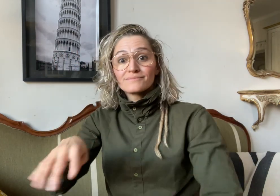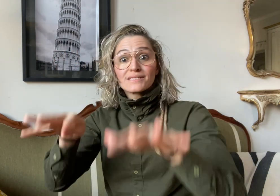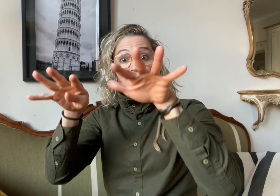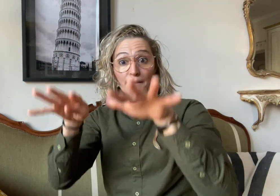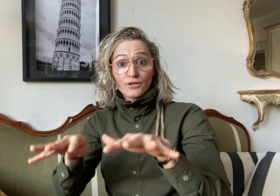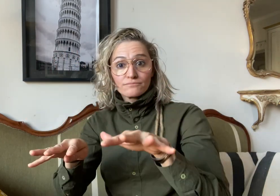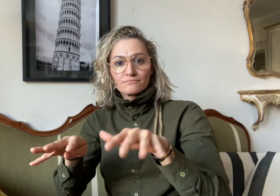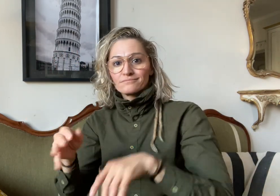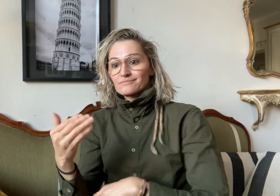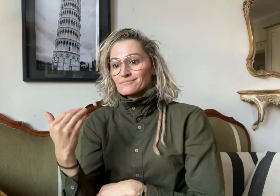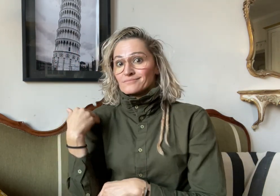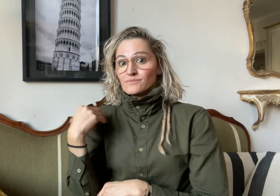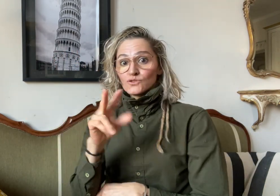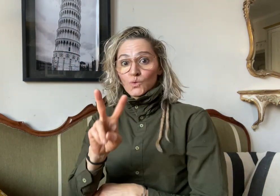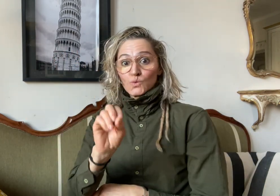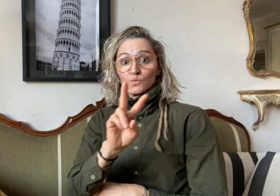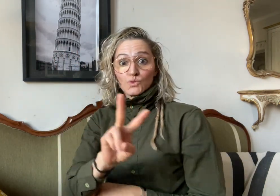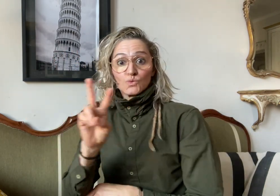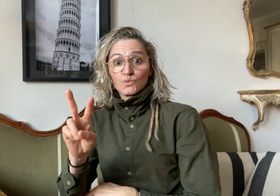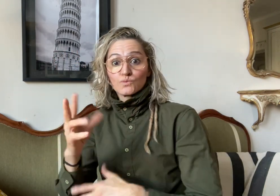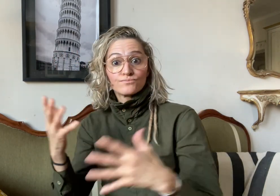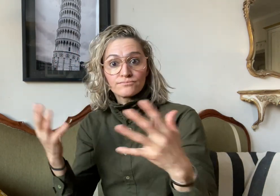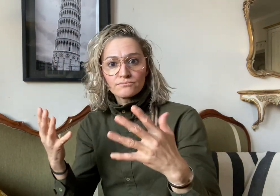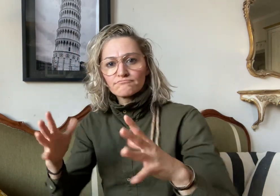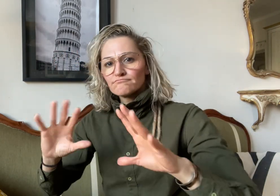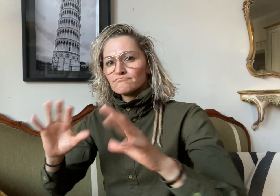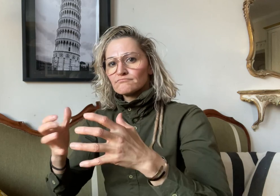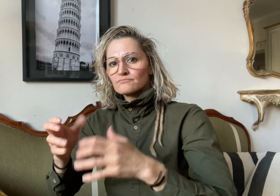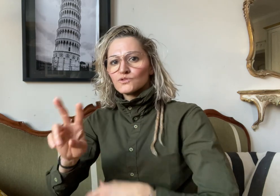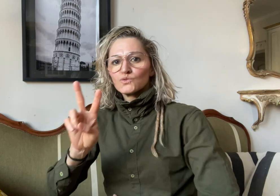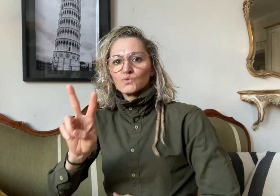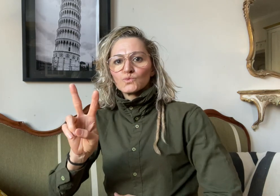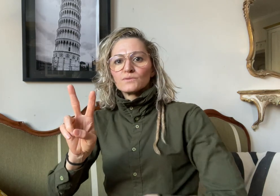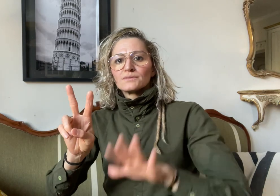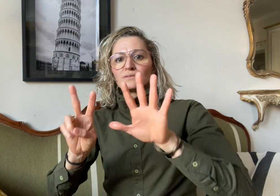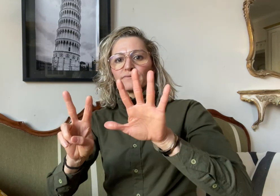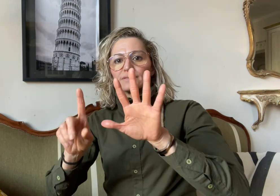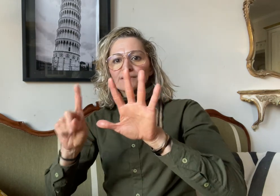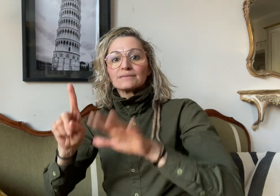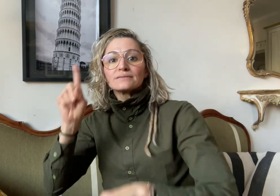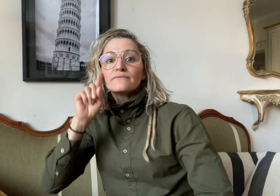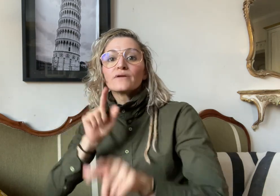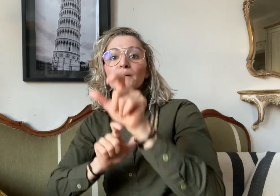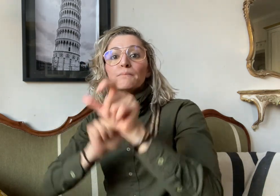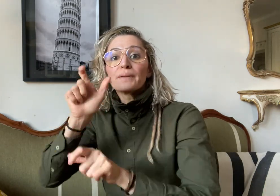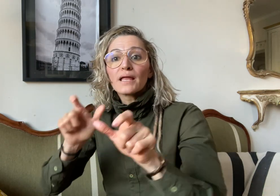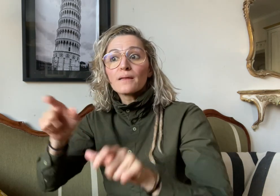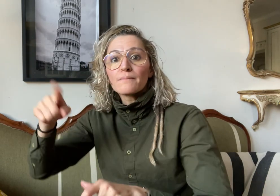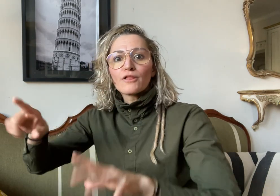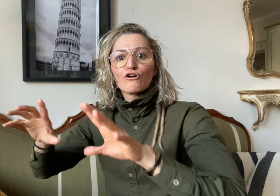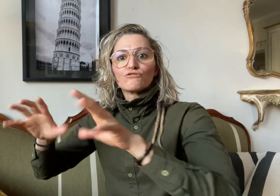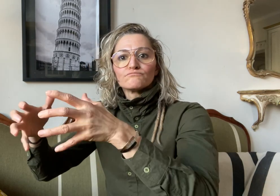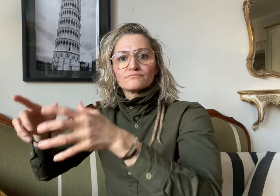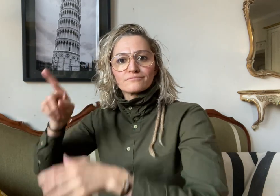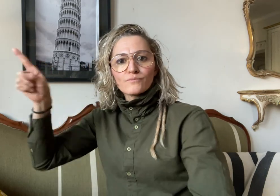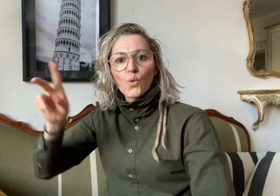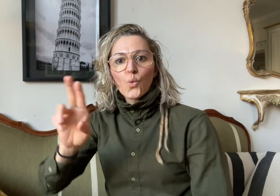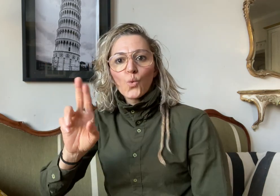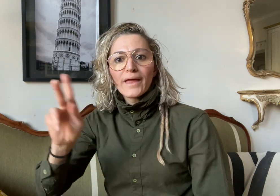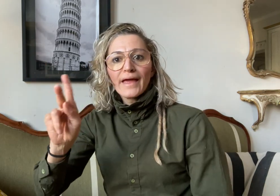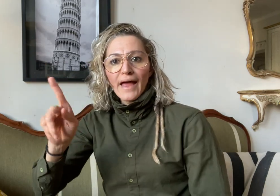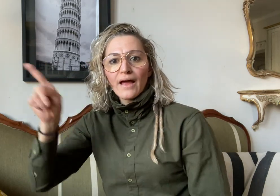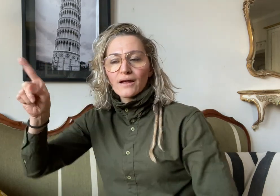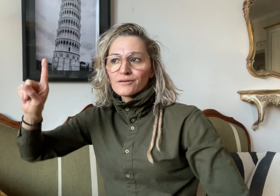276 Deaf people took the United Kingdom’s (UK) government